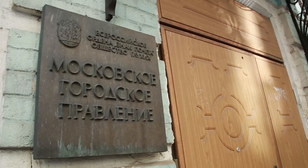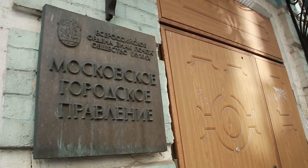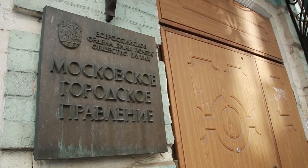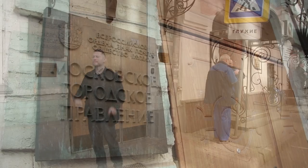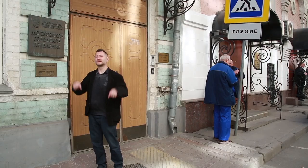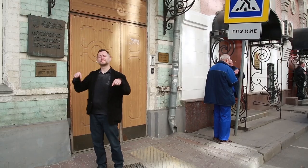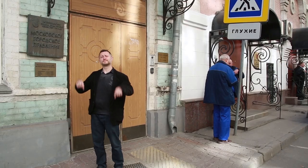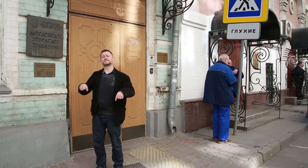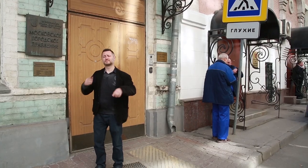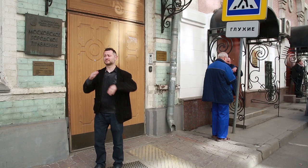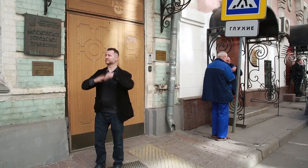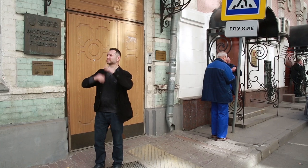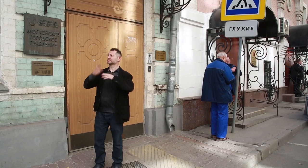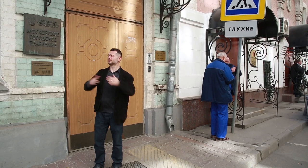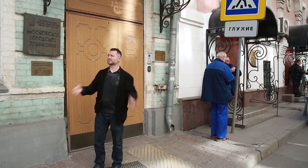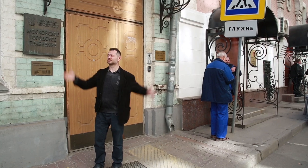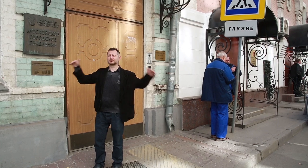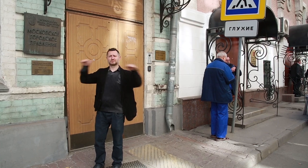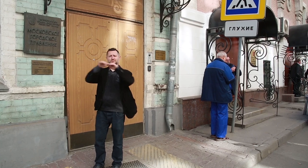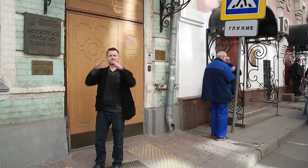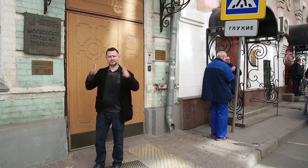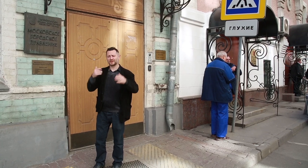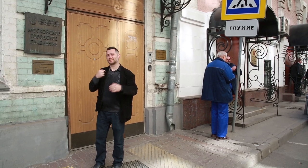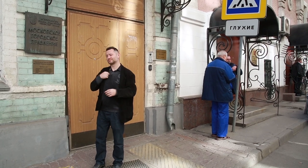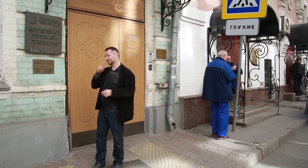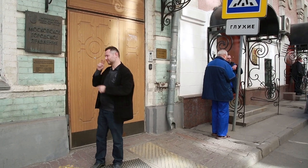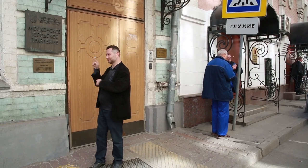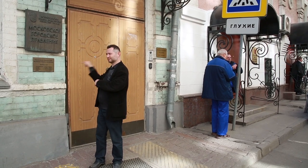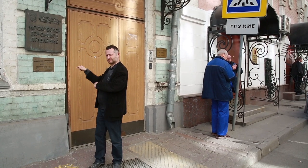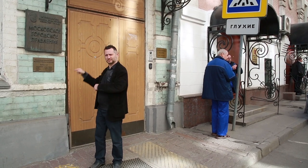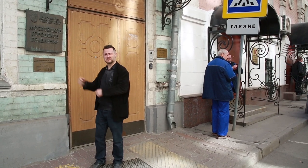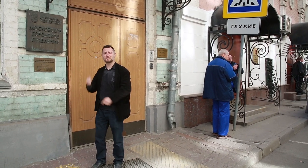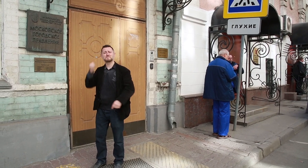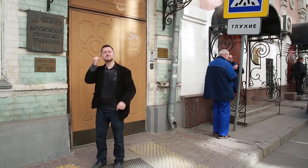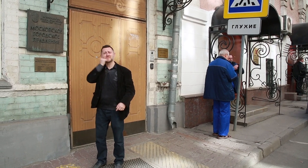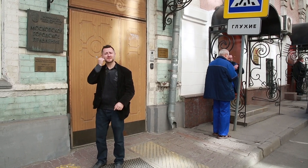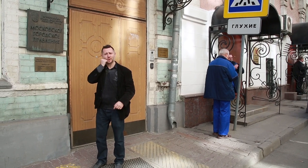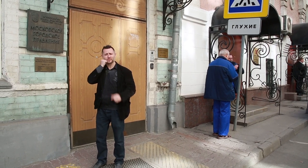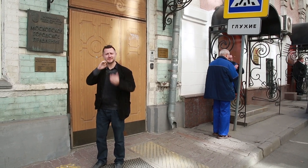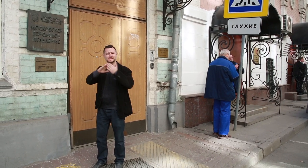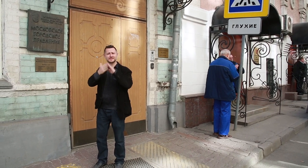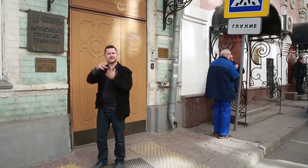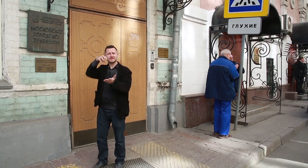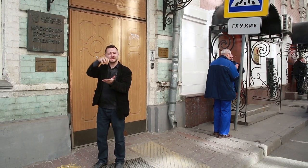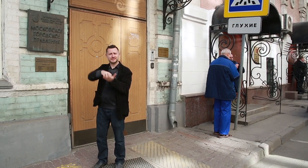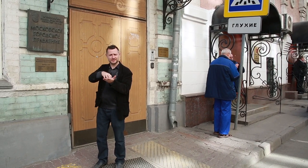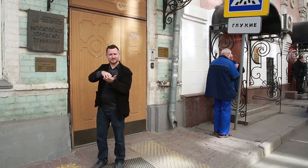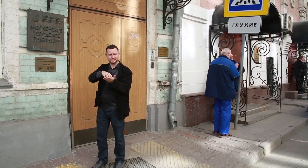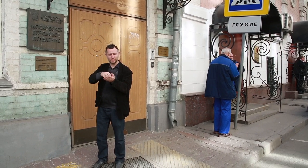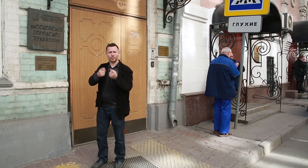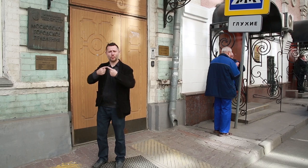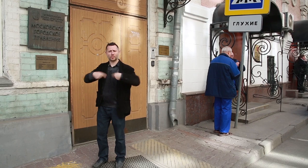(Moscow branch of the All-Russian Society of the Deaf) This building is home to the Moscow branch